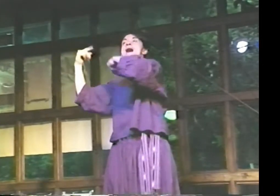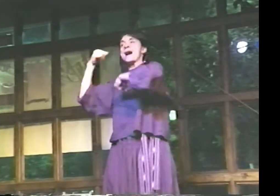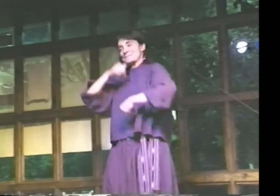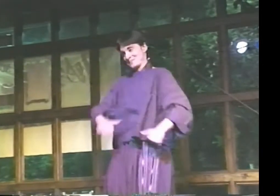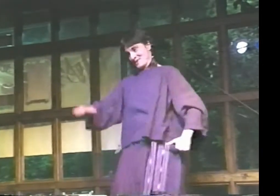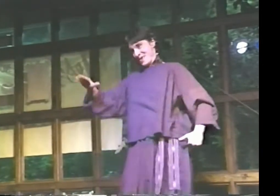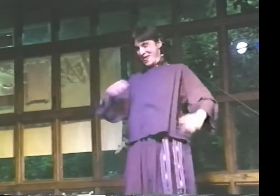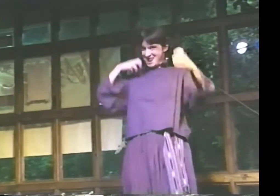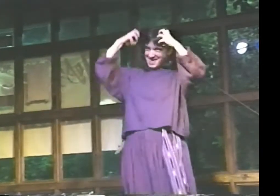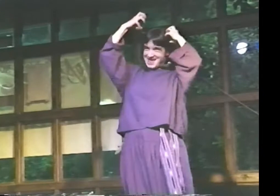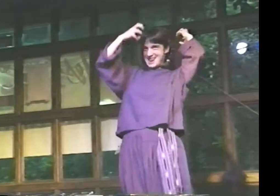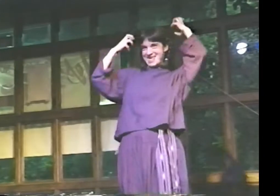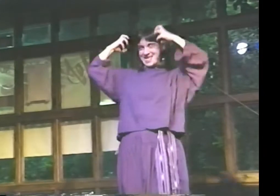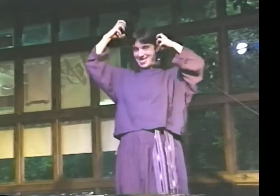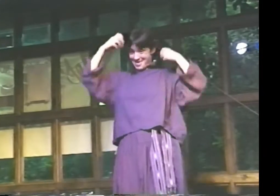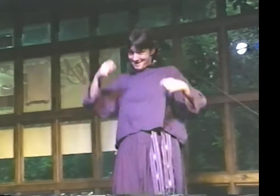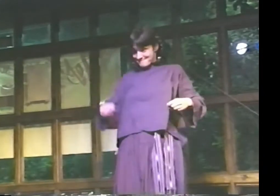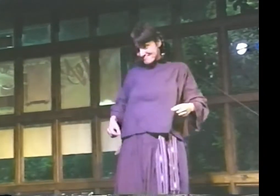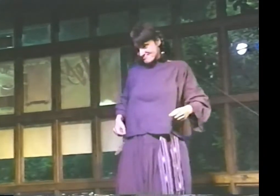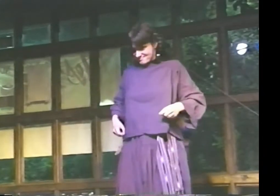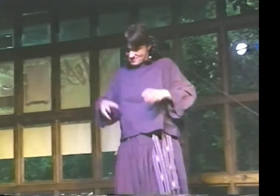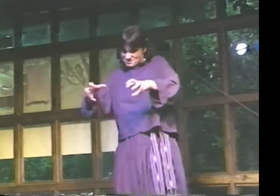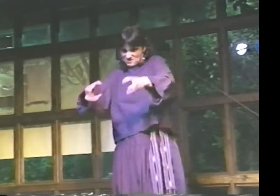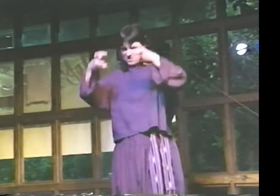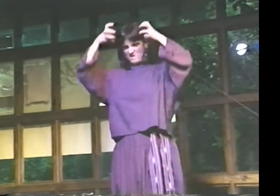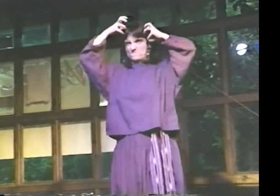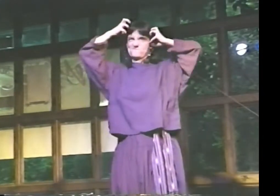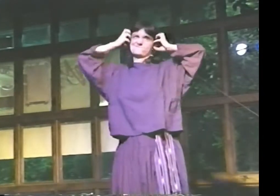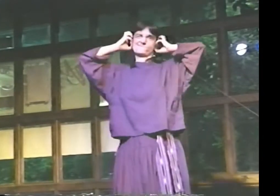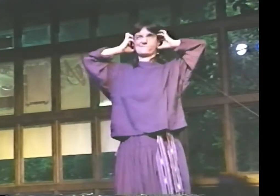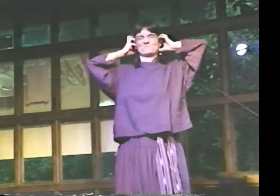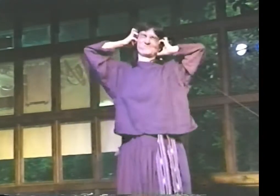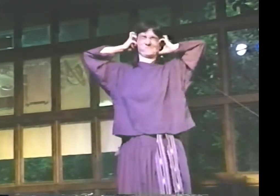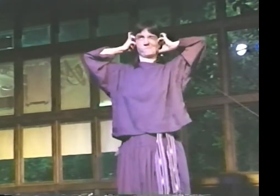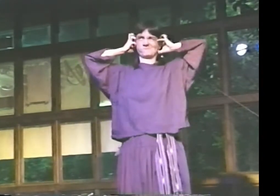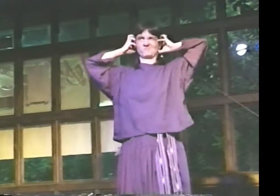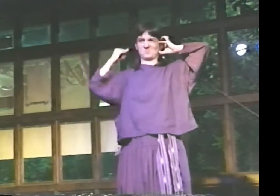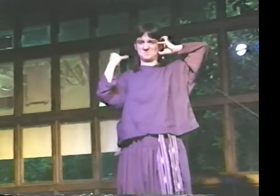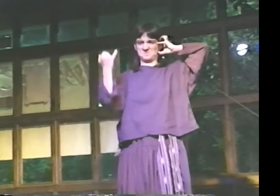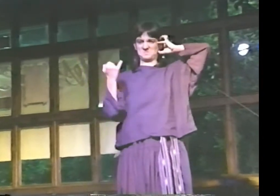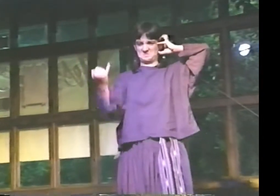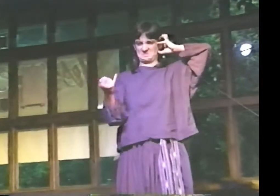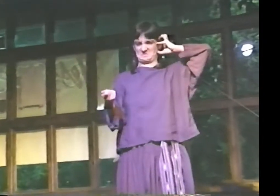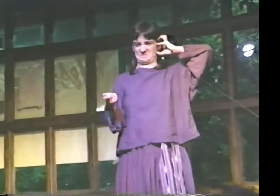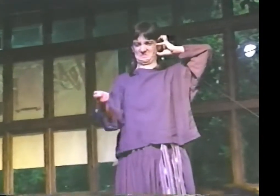LITTLE DEBBIE--HEADPHONES ON--